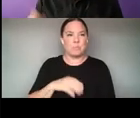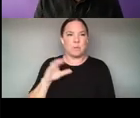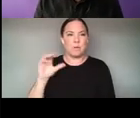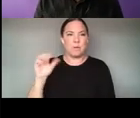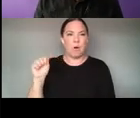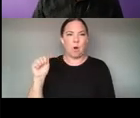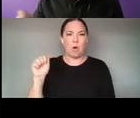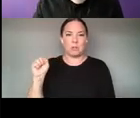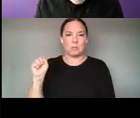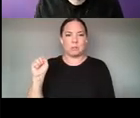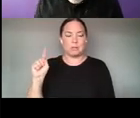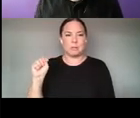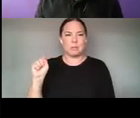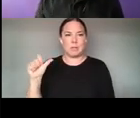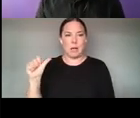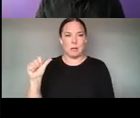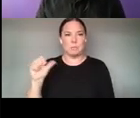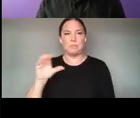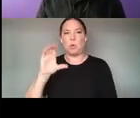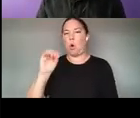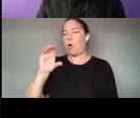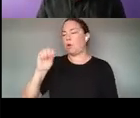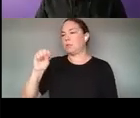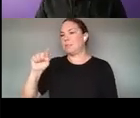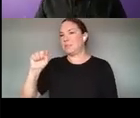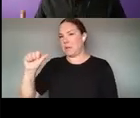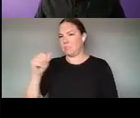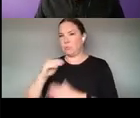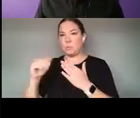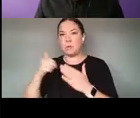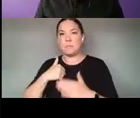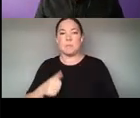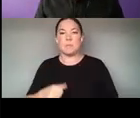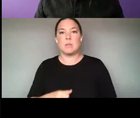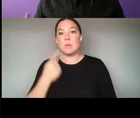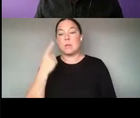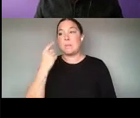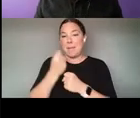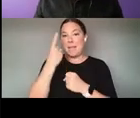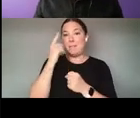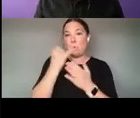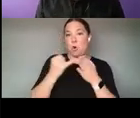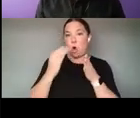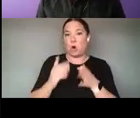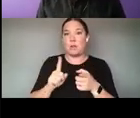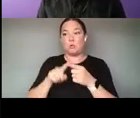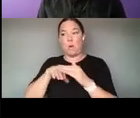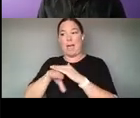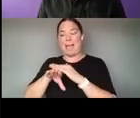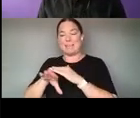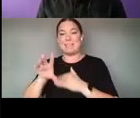ARTISTS BY ARTISTS IN ORDER TO DEMOCRATIZE ACCESS TO USING COMPUTING AND DATA AND MAKE INFORMATION